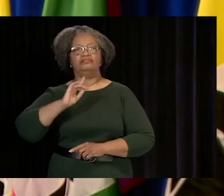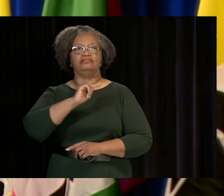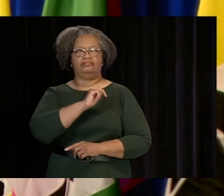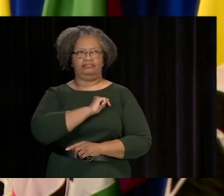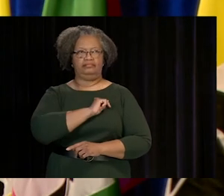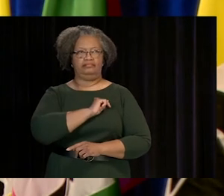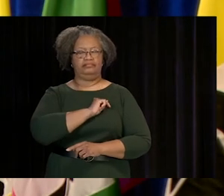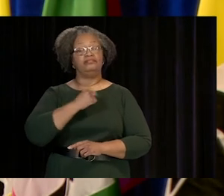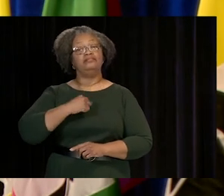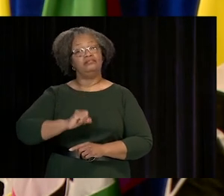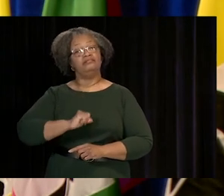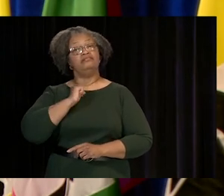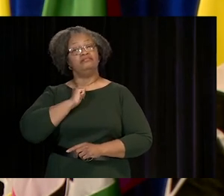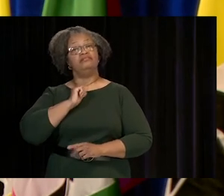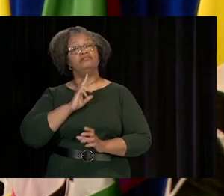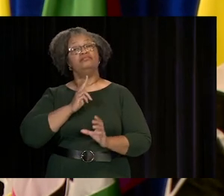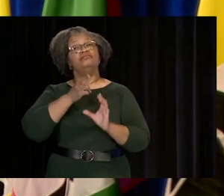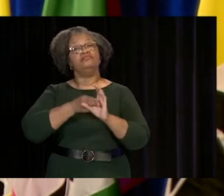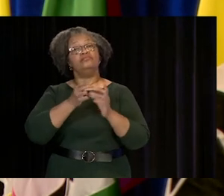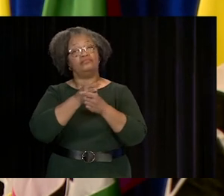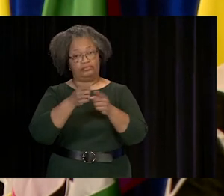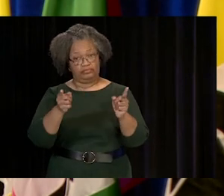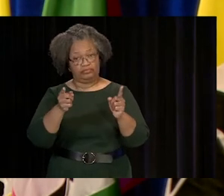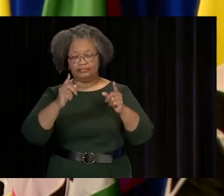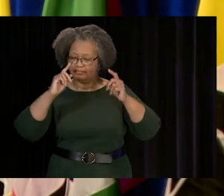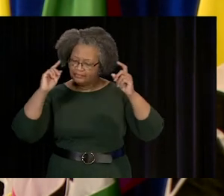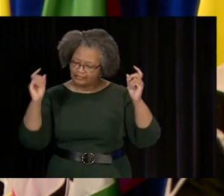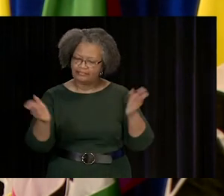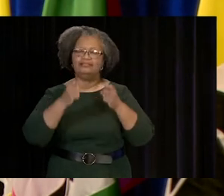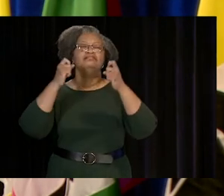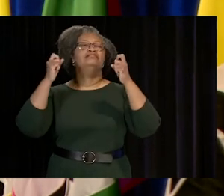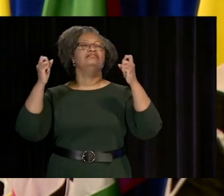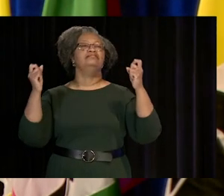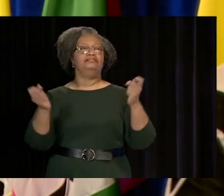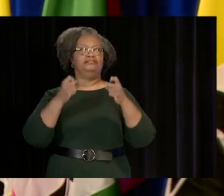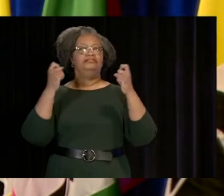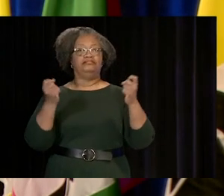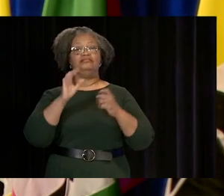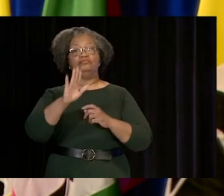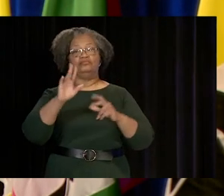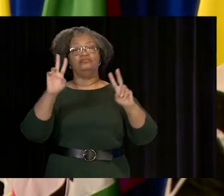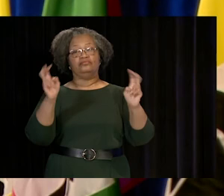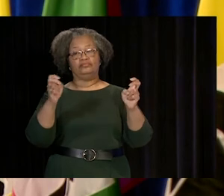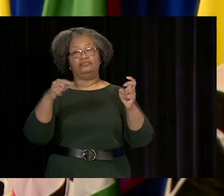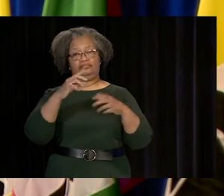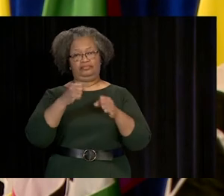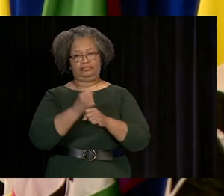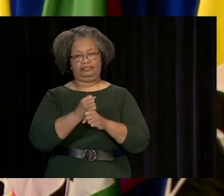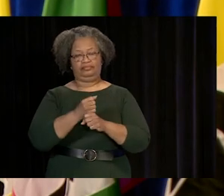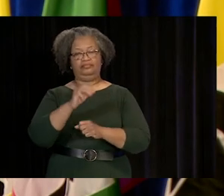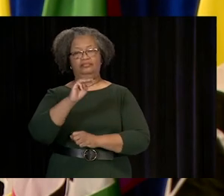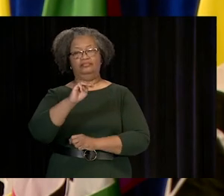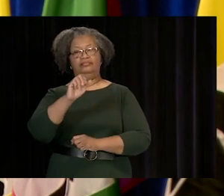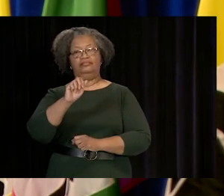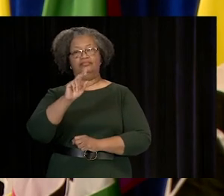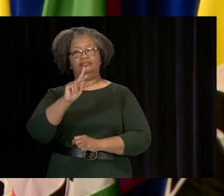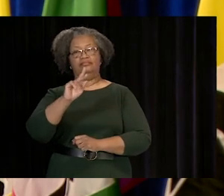WE SHARE YOUR SUCCESS DURING THIS UNPRECEDENTED TIME AS WE ACKNOWLEDGE YOUR ACCOMPLISHMENTS.